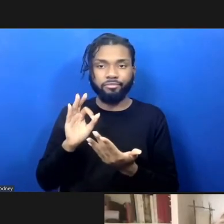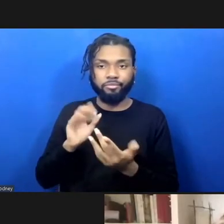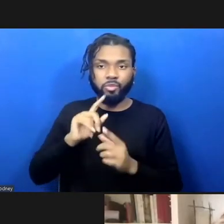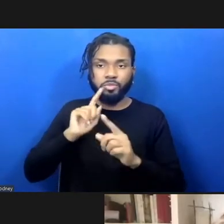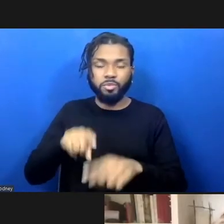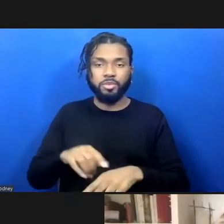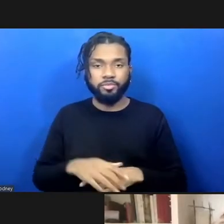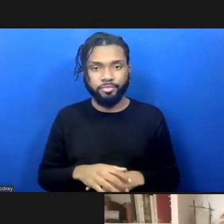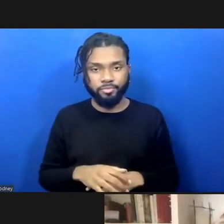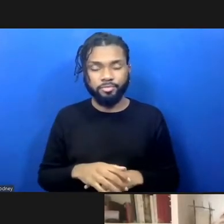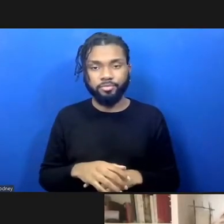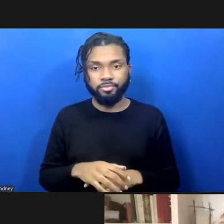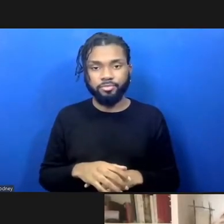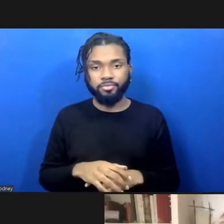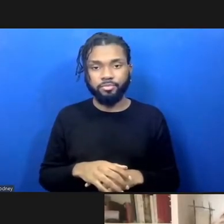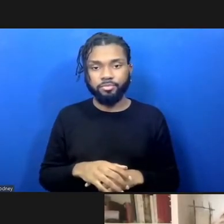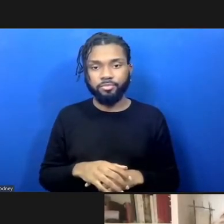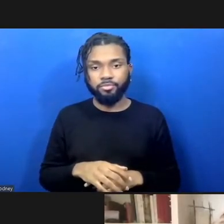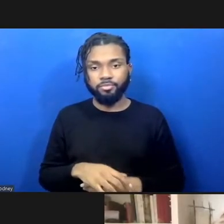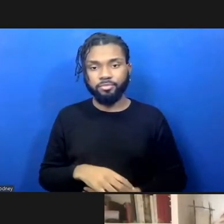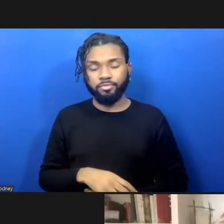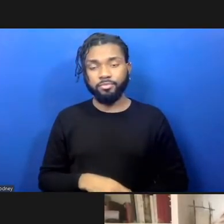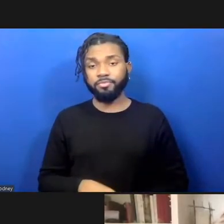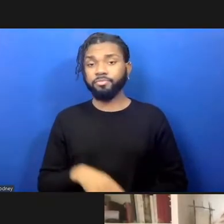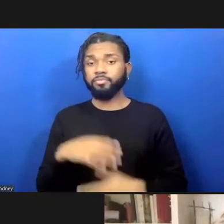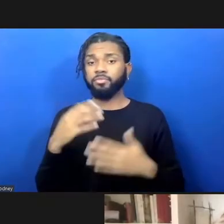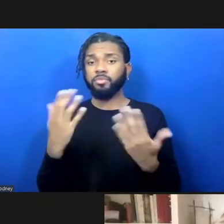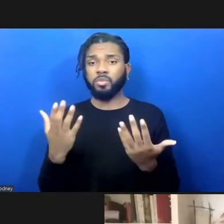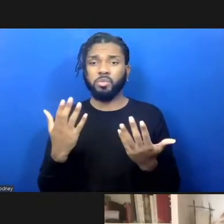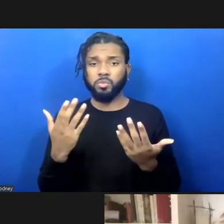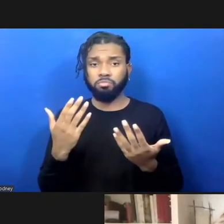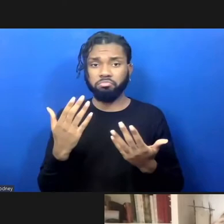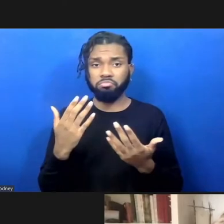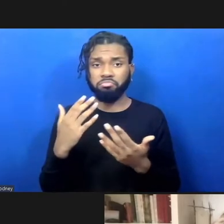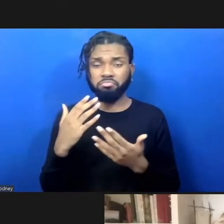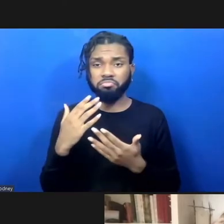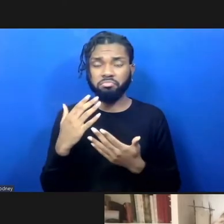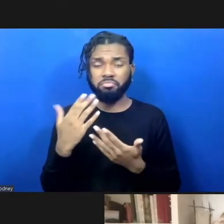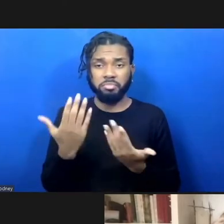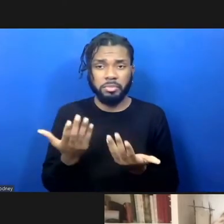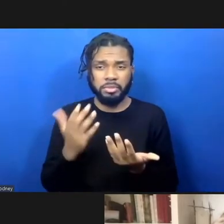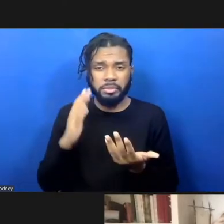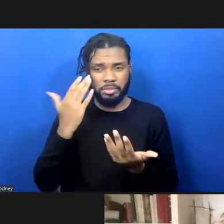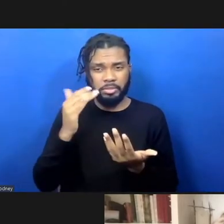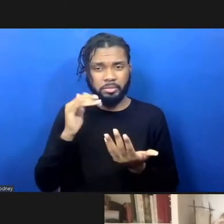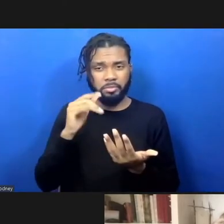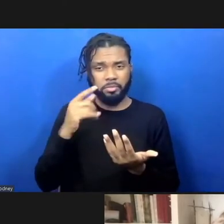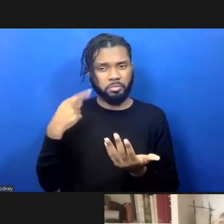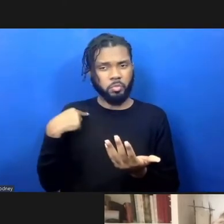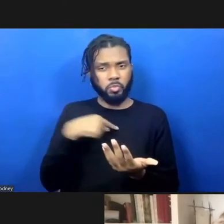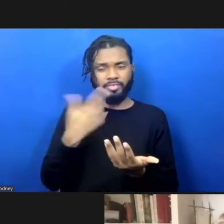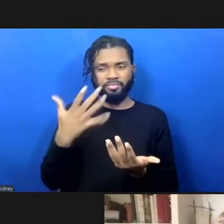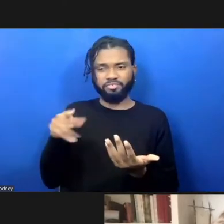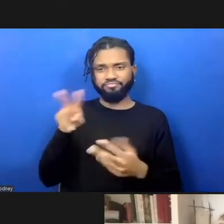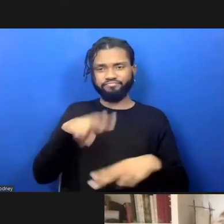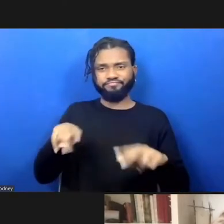So, somehow this is something we know isn't working but we collectively seem